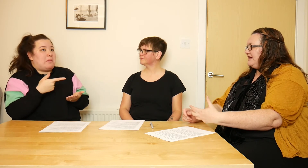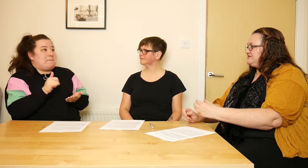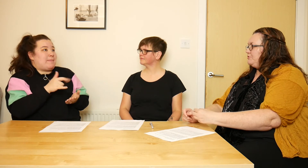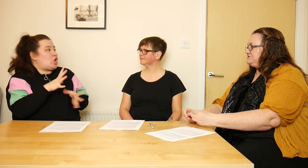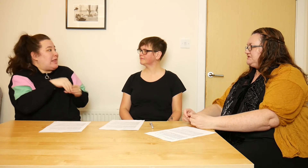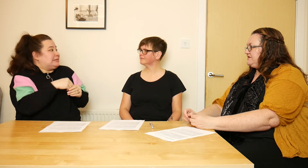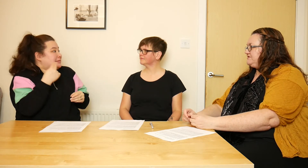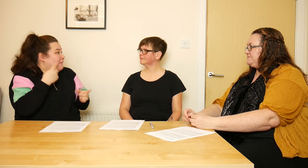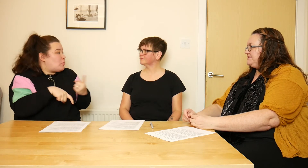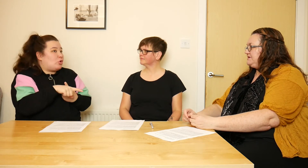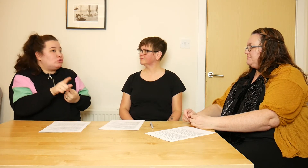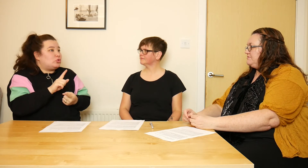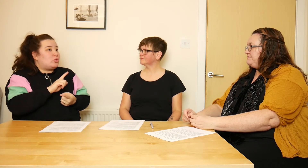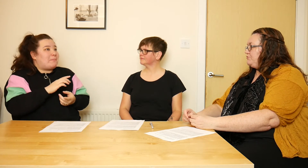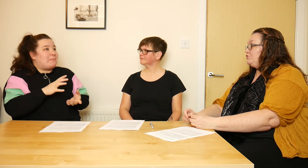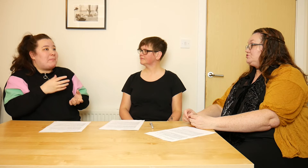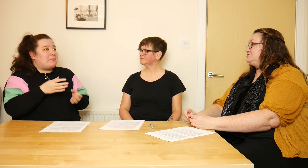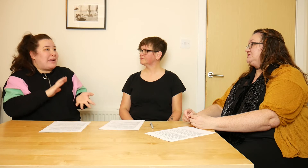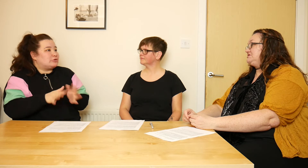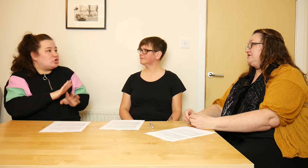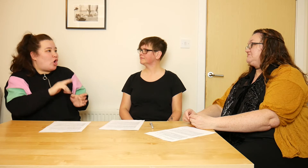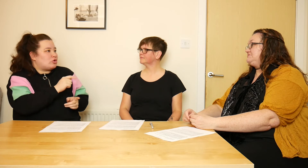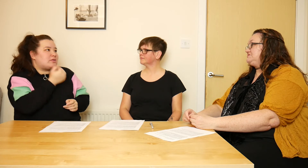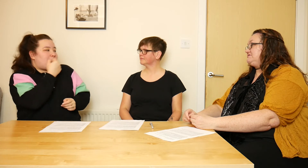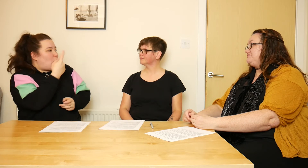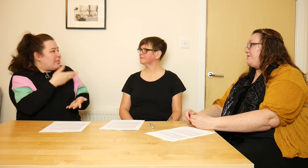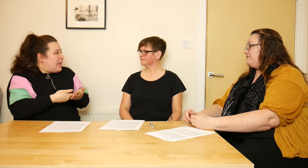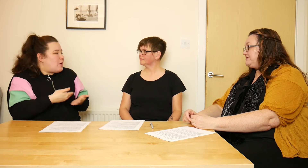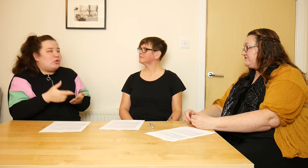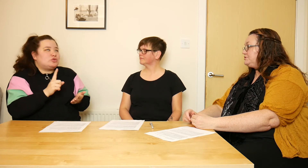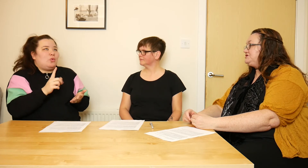and small d deaf is maybe people who don't consider themselves to be part of deaf community,